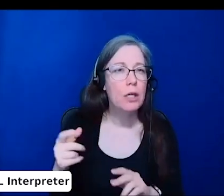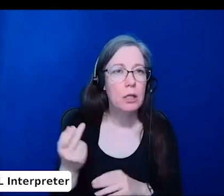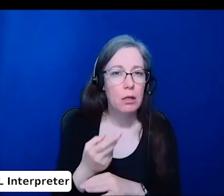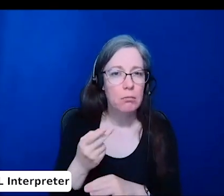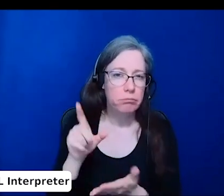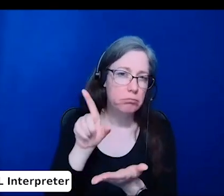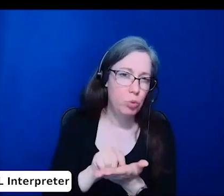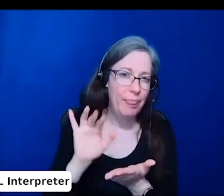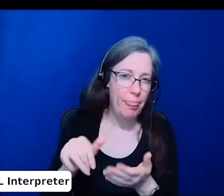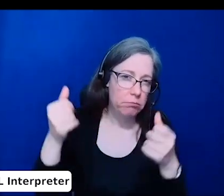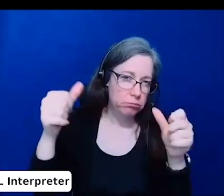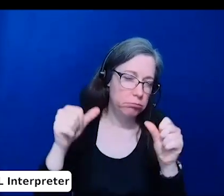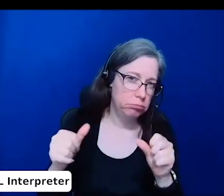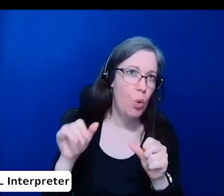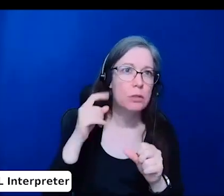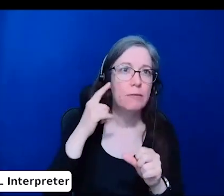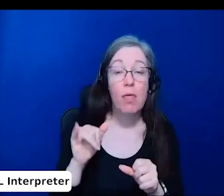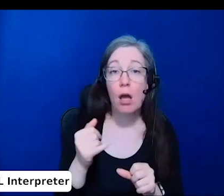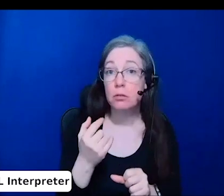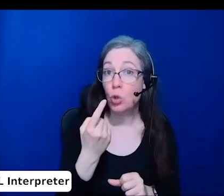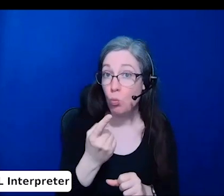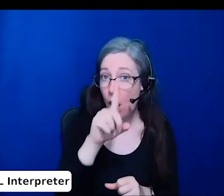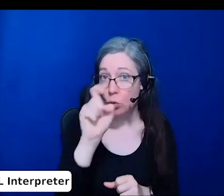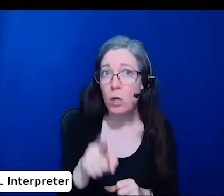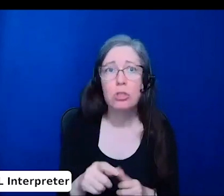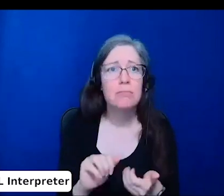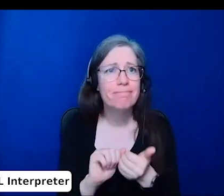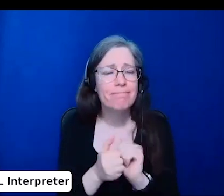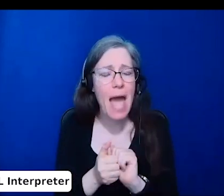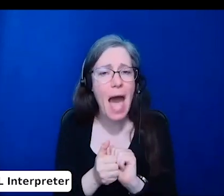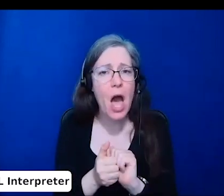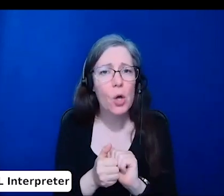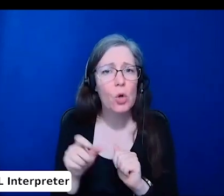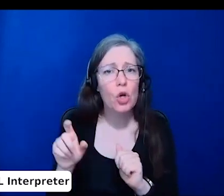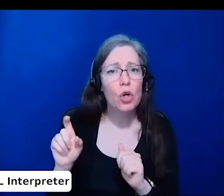One is how should interviewers compile a list of accommodations